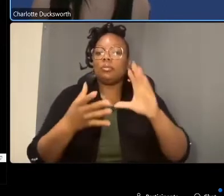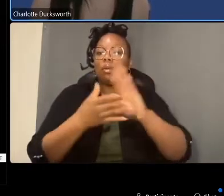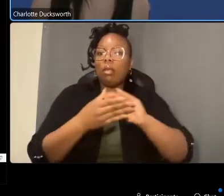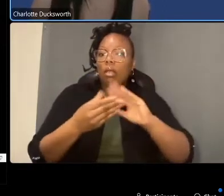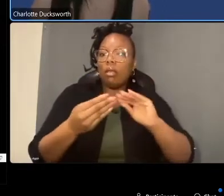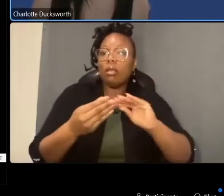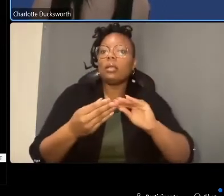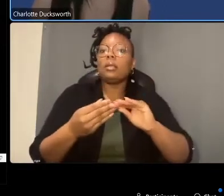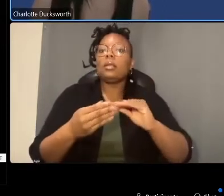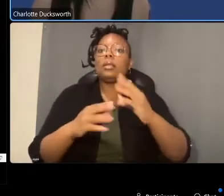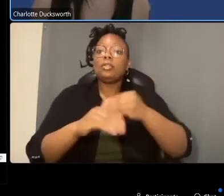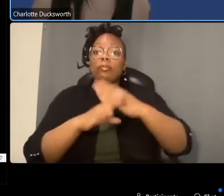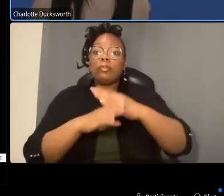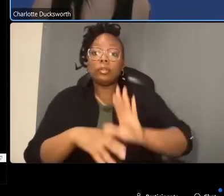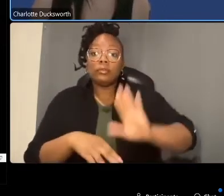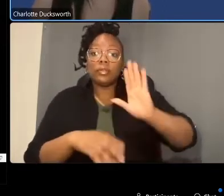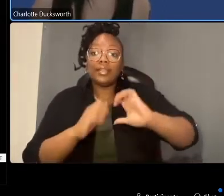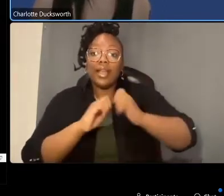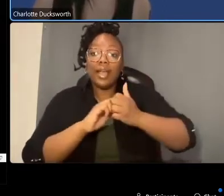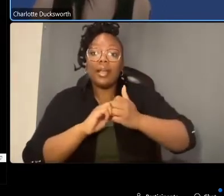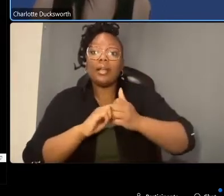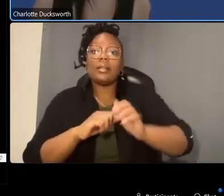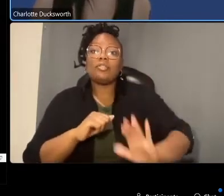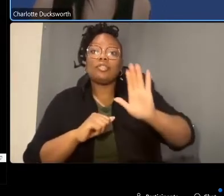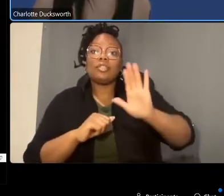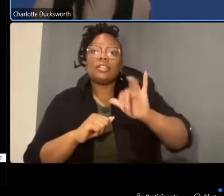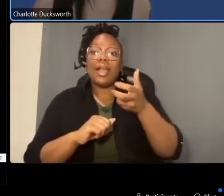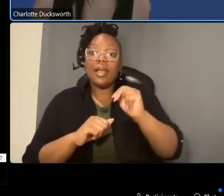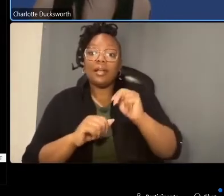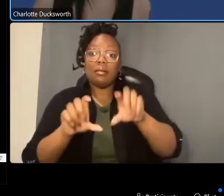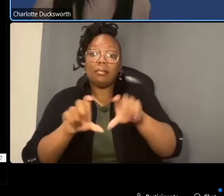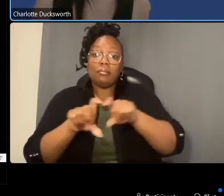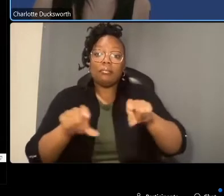to virtually raise your hand click the raise hand icon on the bottom center